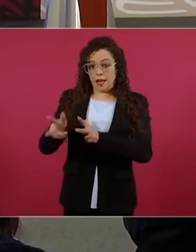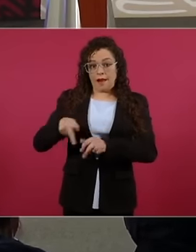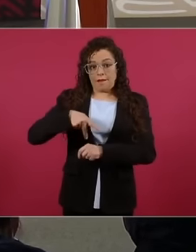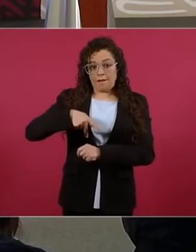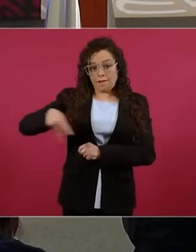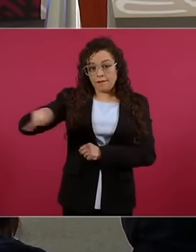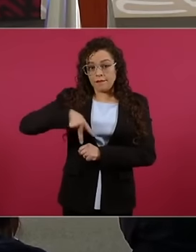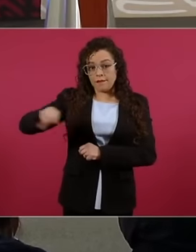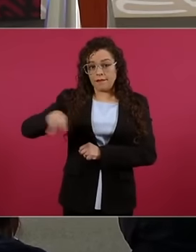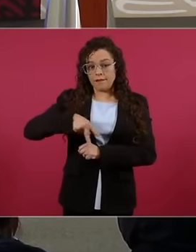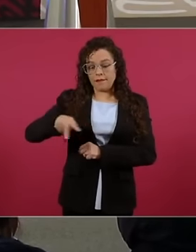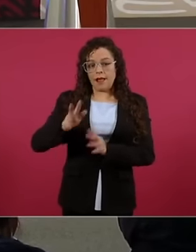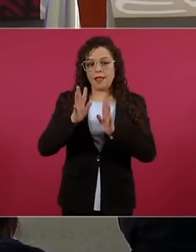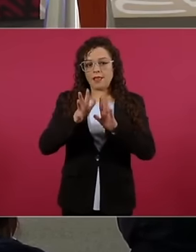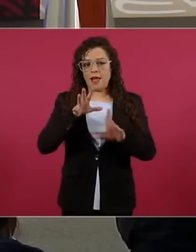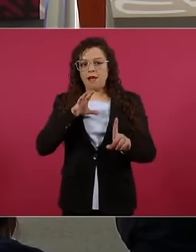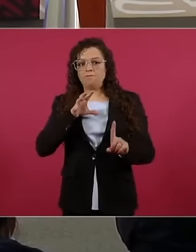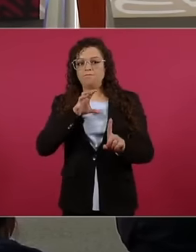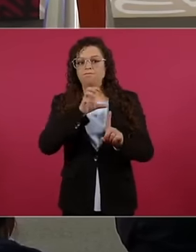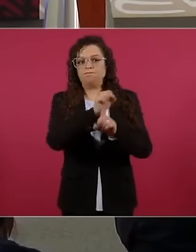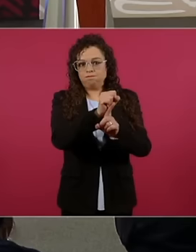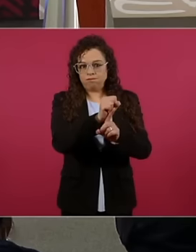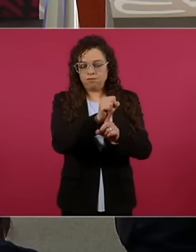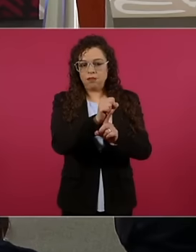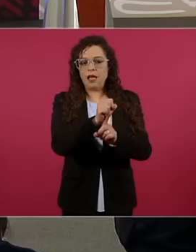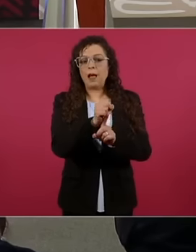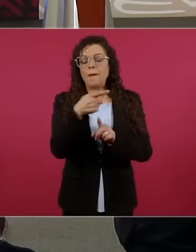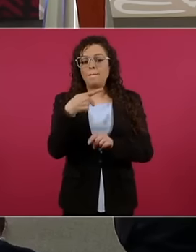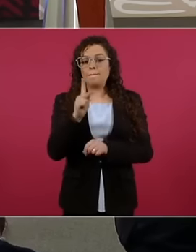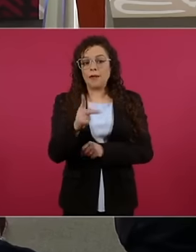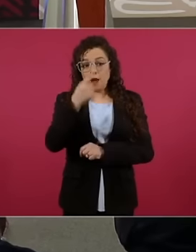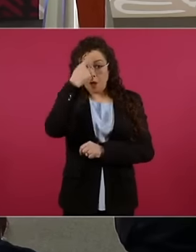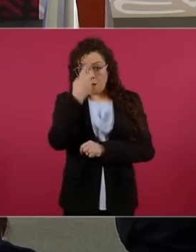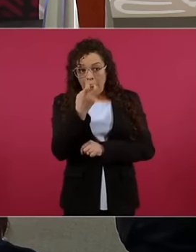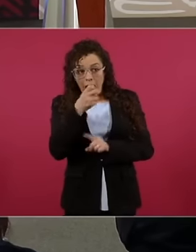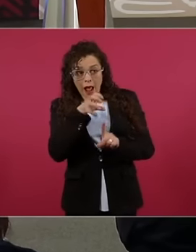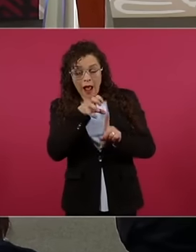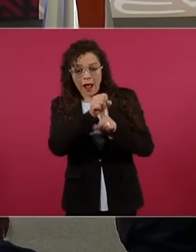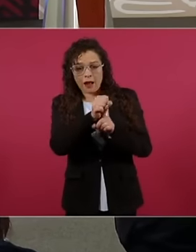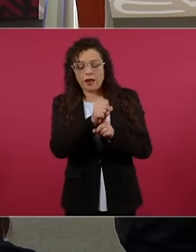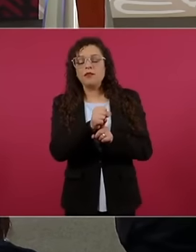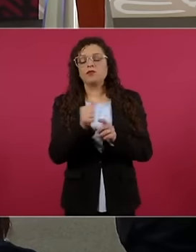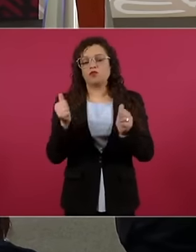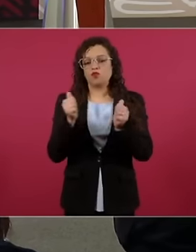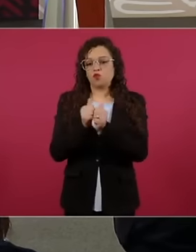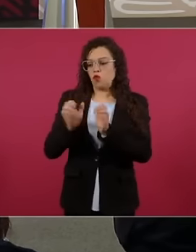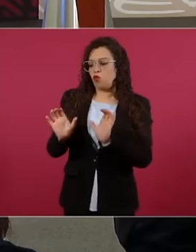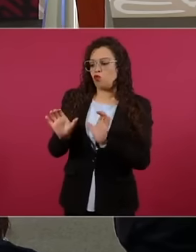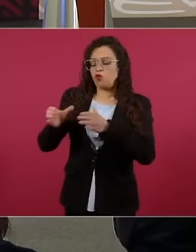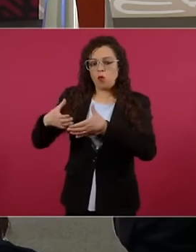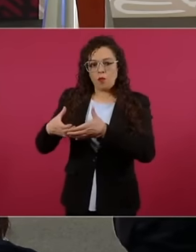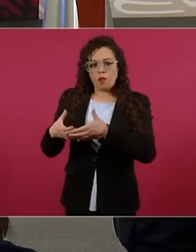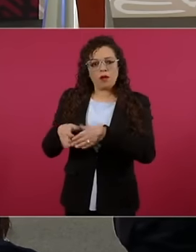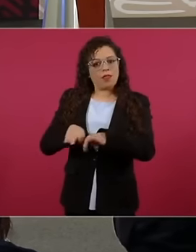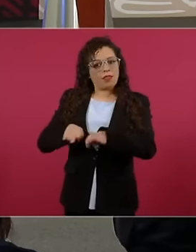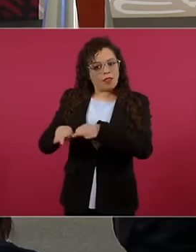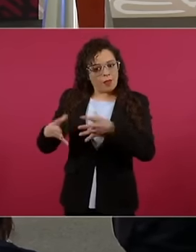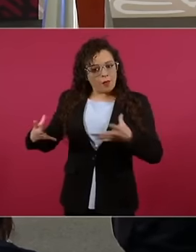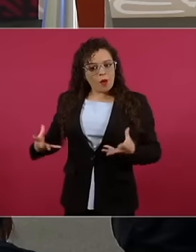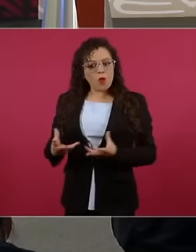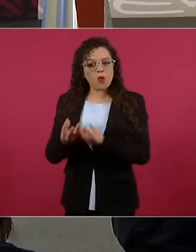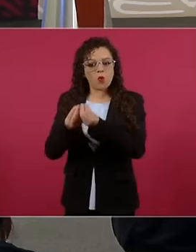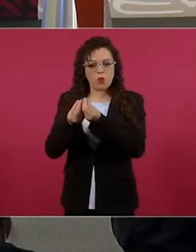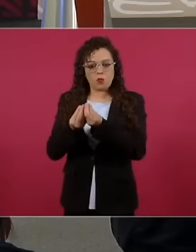work with the communities where the tracks go, this work was defined from day